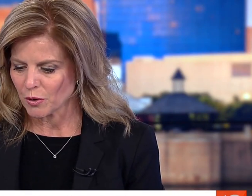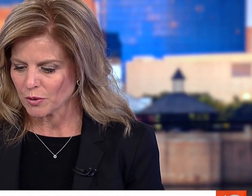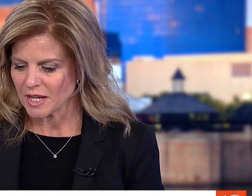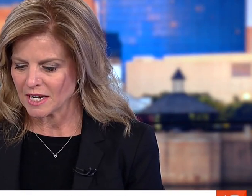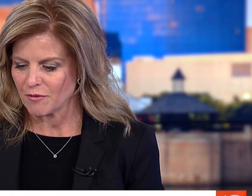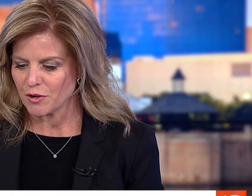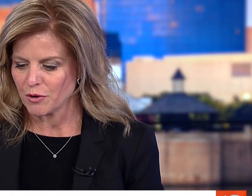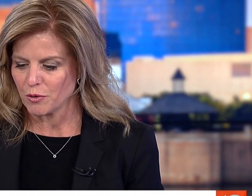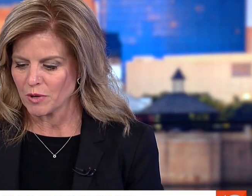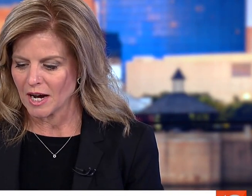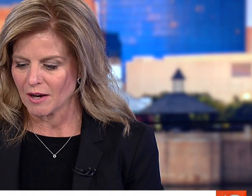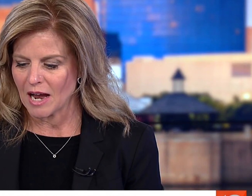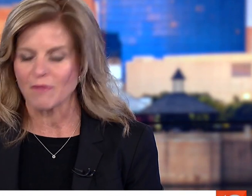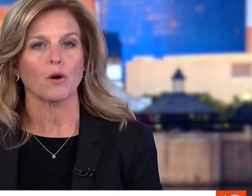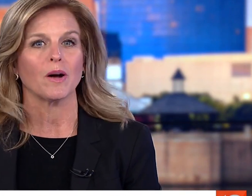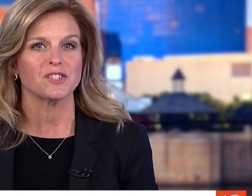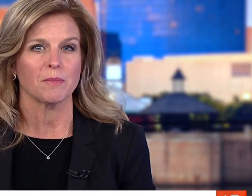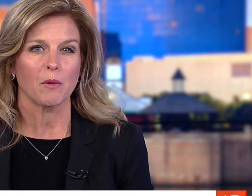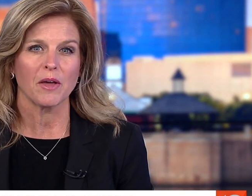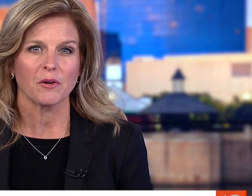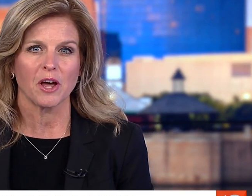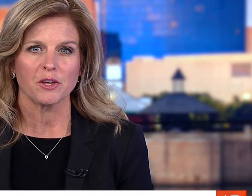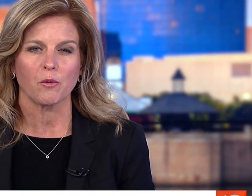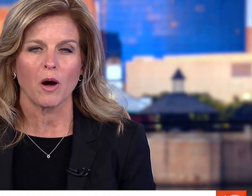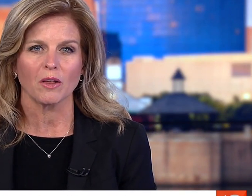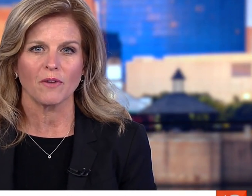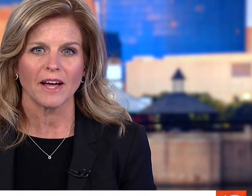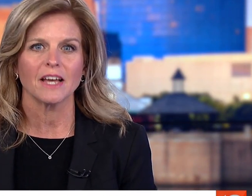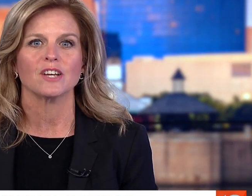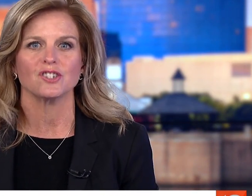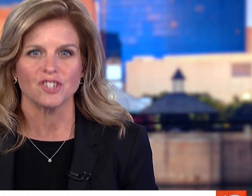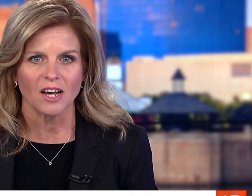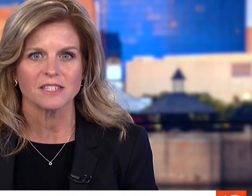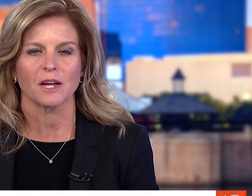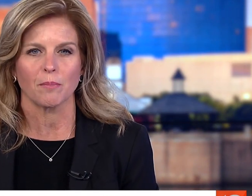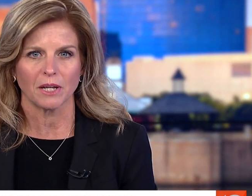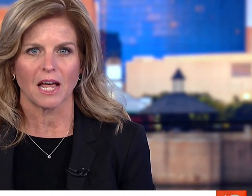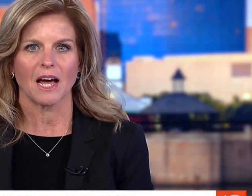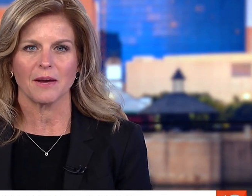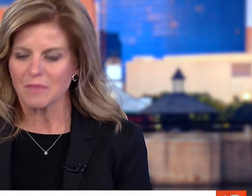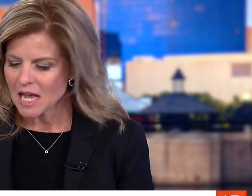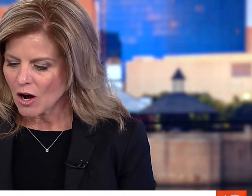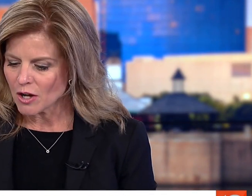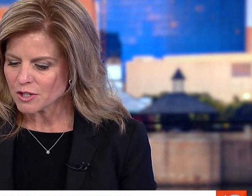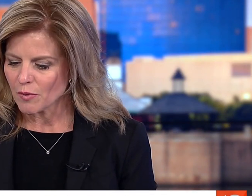BIG NUMBER OF CALLS, A LARGE NUMBER OF CALLS FOR PEOPLE THAT ARE INTERESTED IN UNEMPLOYMENT.